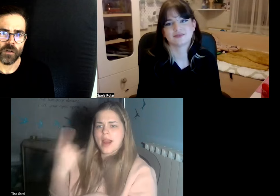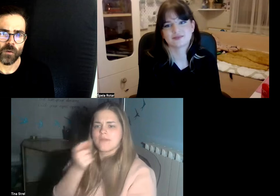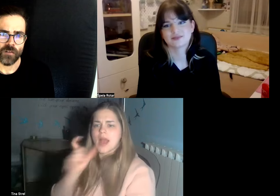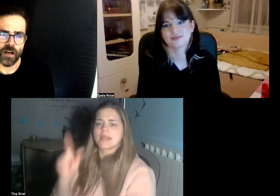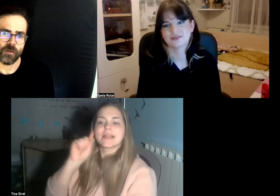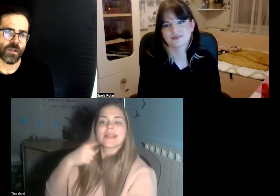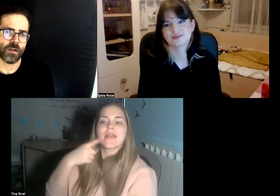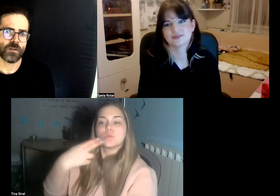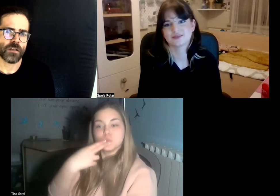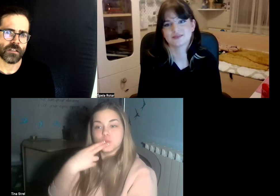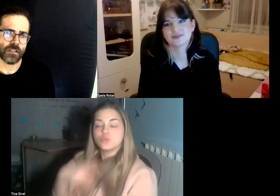whenever we go to doctor